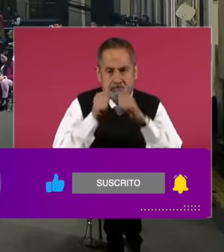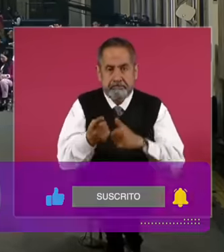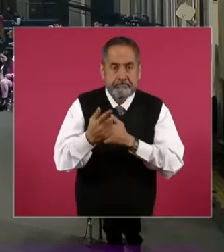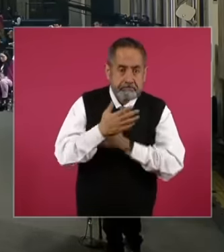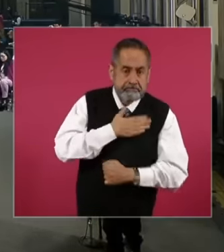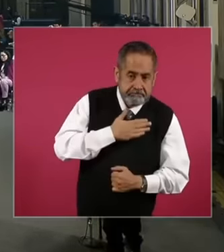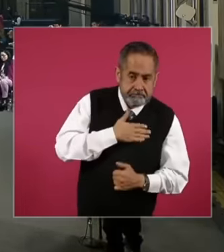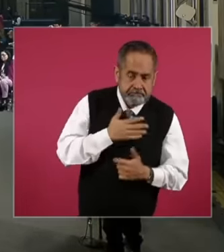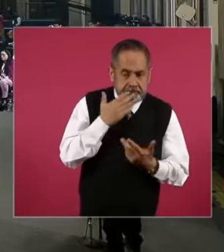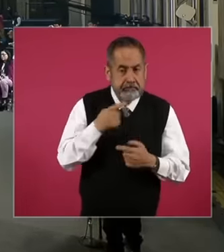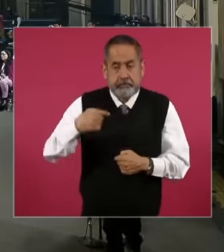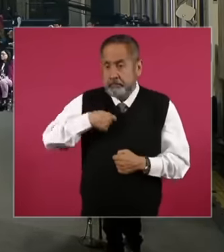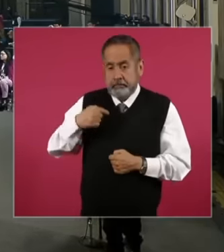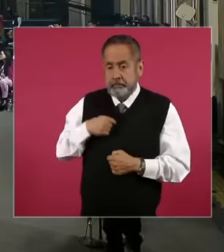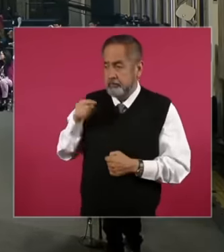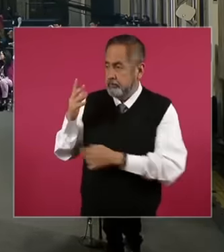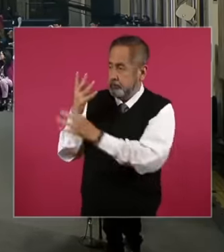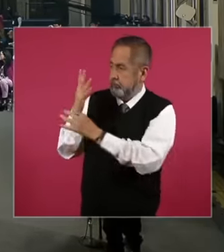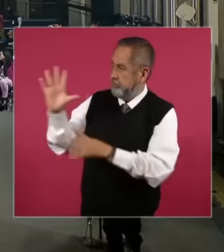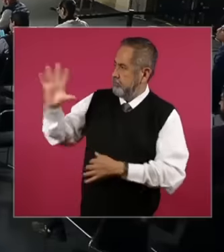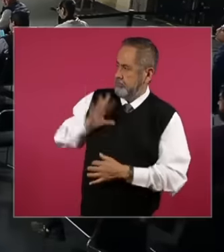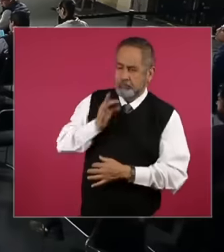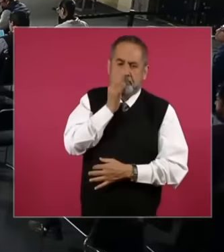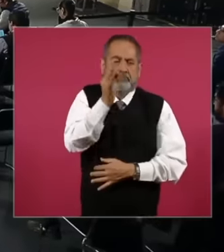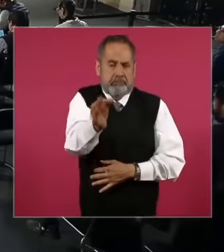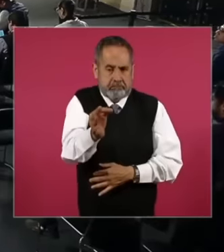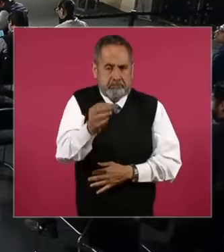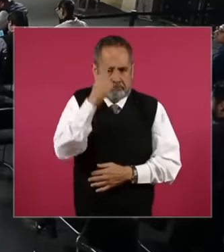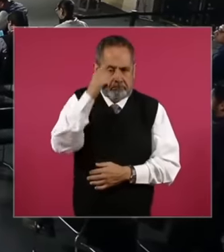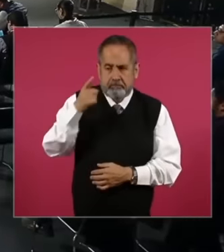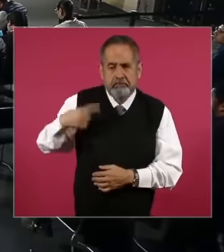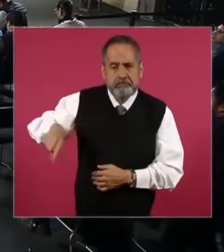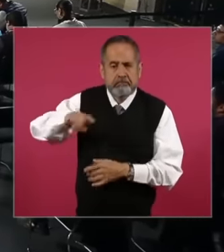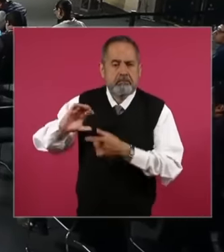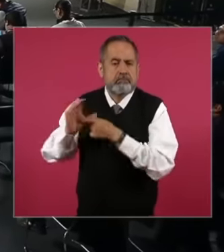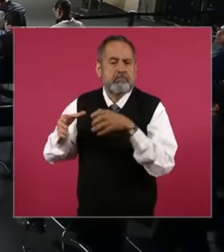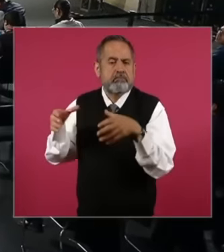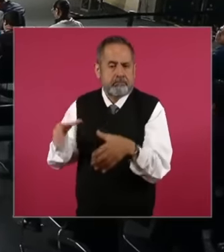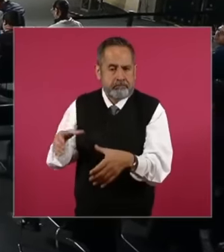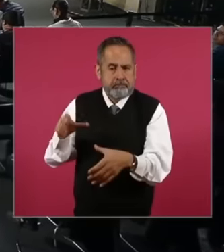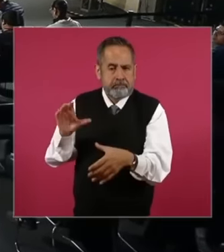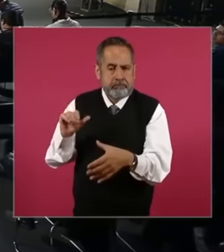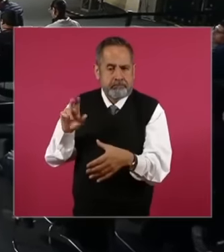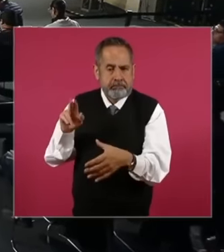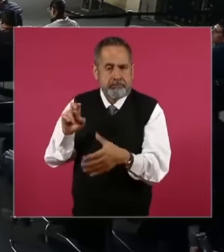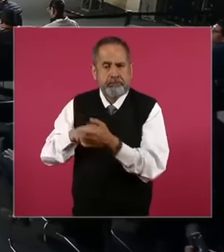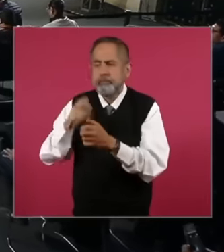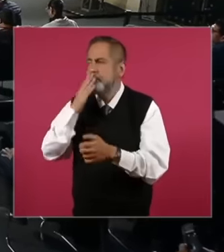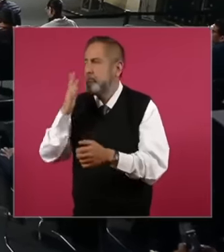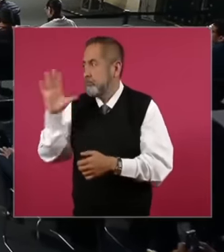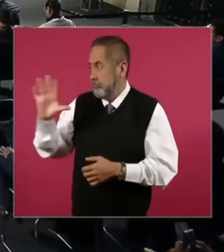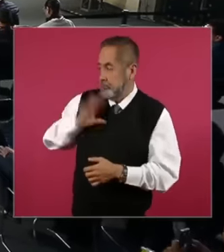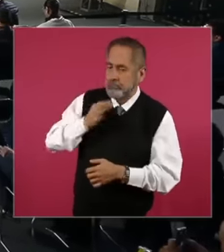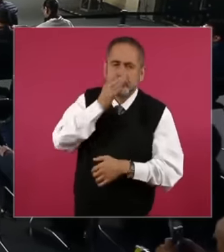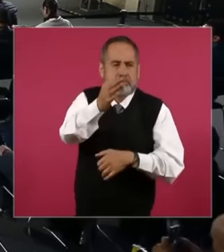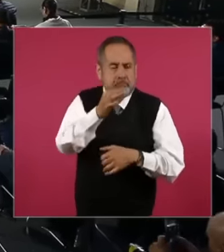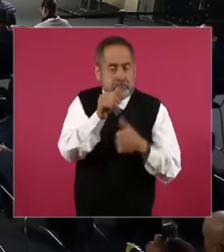it is not mine alone I am the spokesperson for the committees of Cuenca and the population of Sonora.